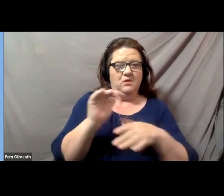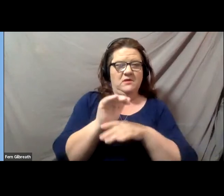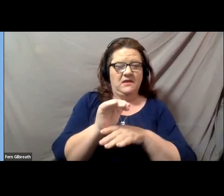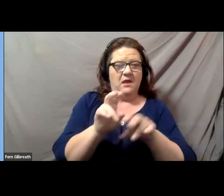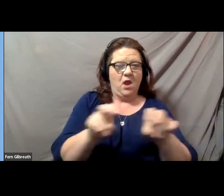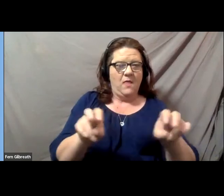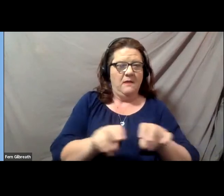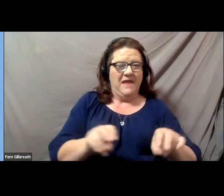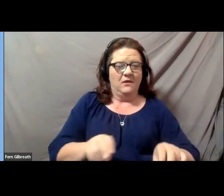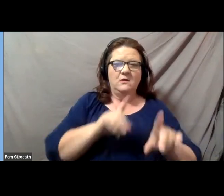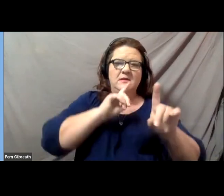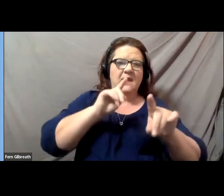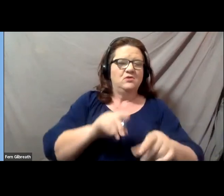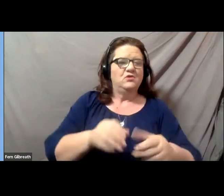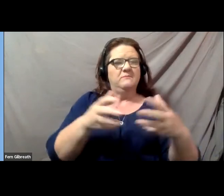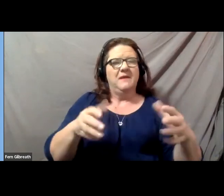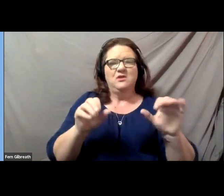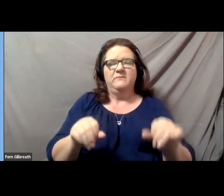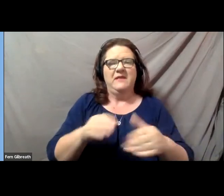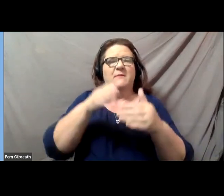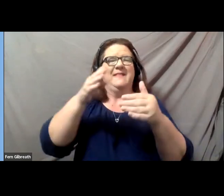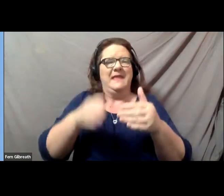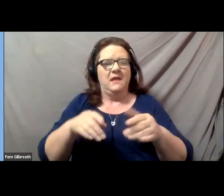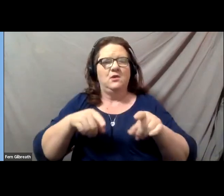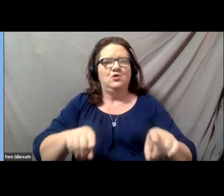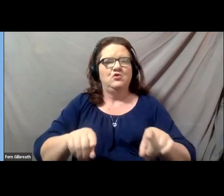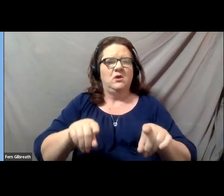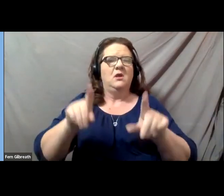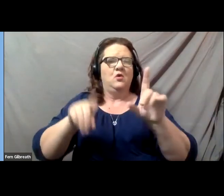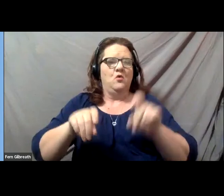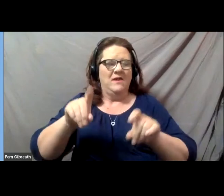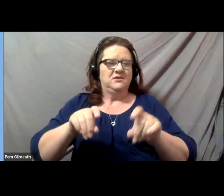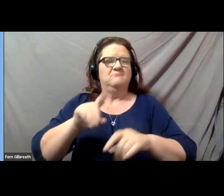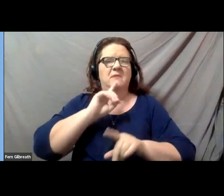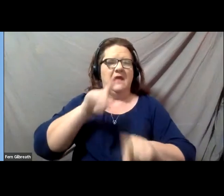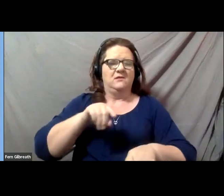during the Q and A period at the end of the program. After this webinar concludes,